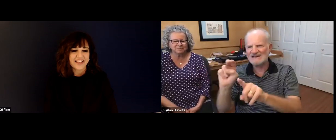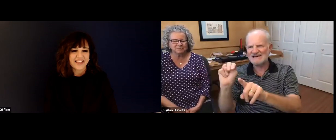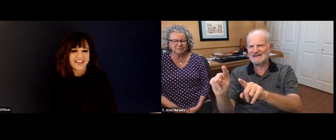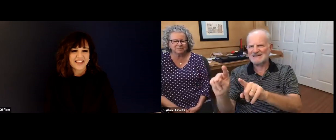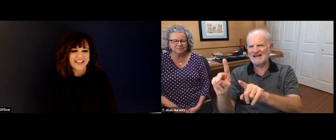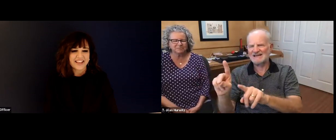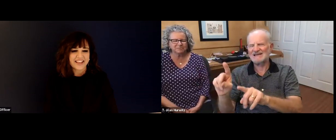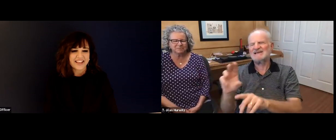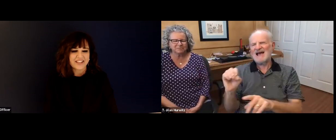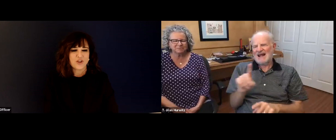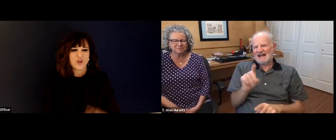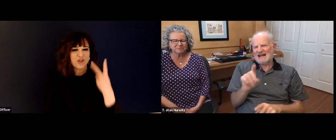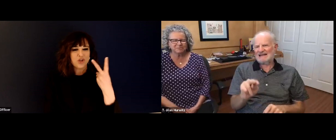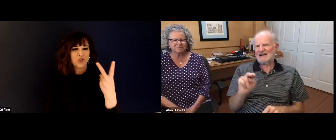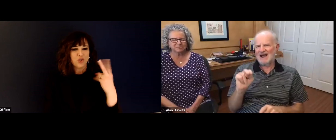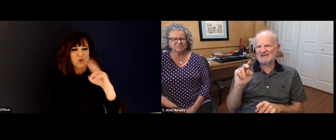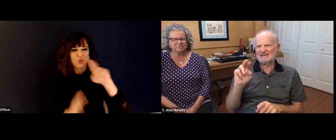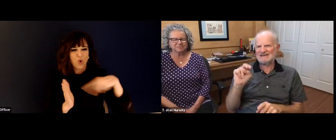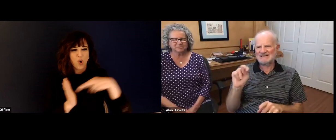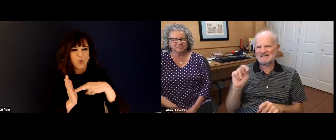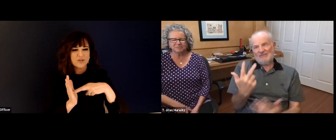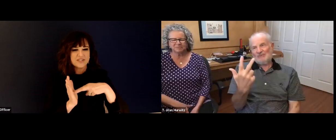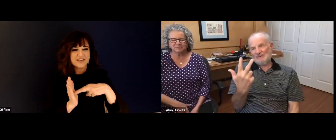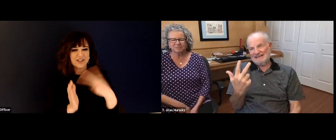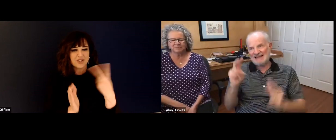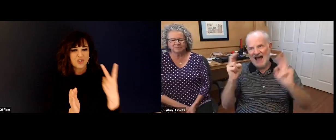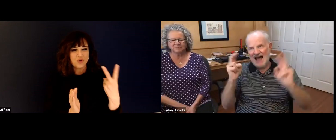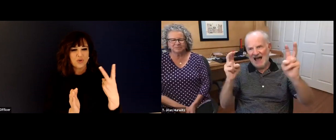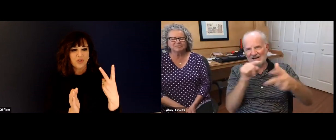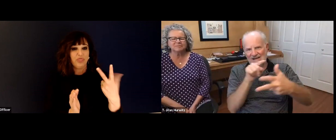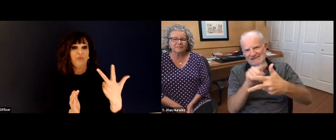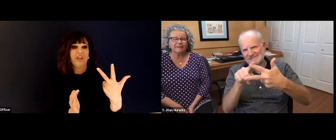president carried a bit more clout. And then vice president